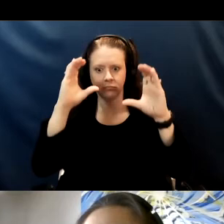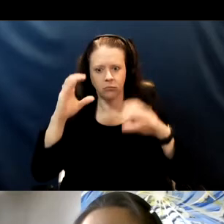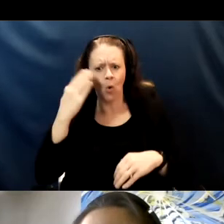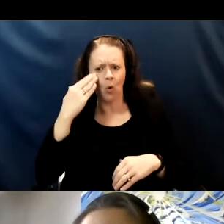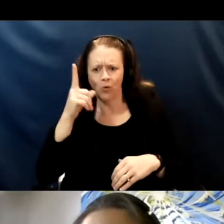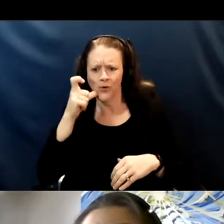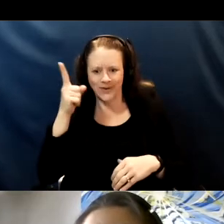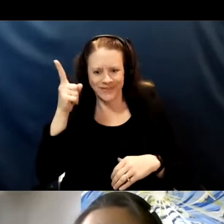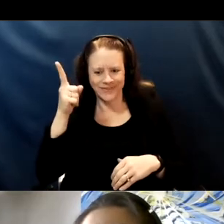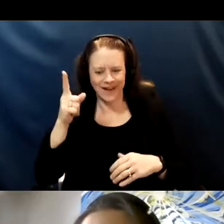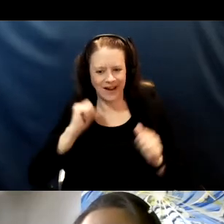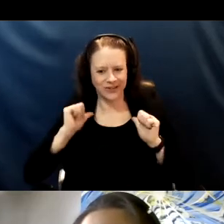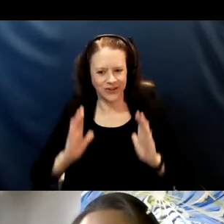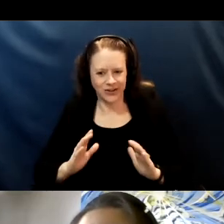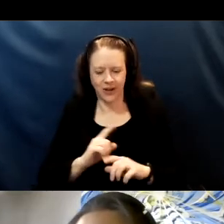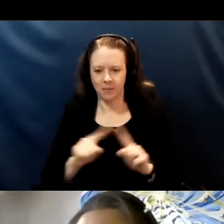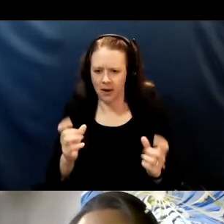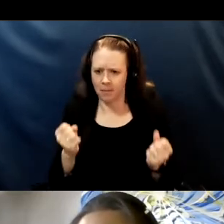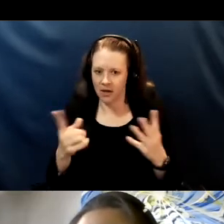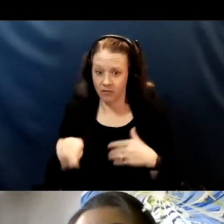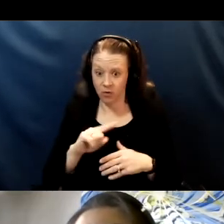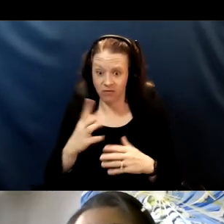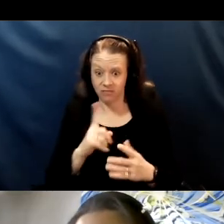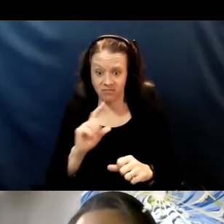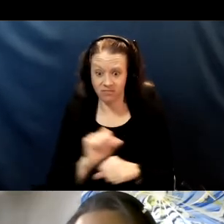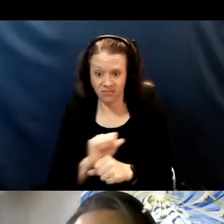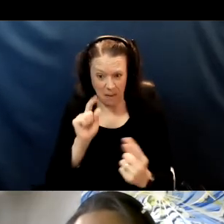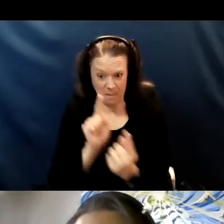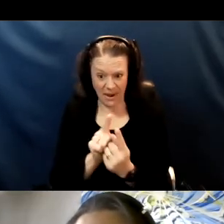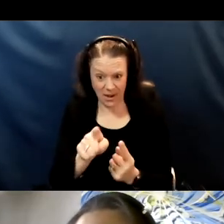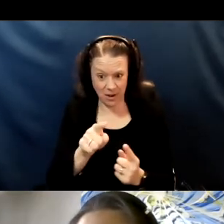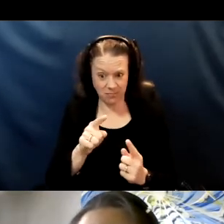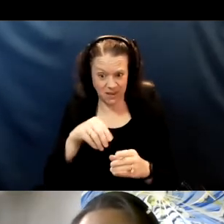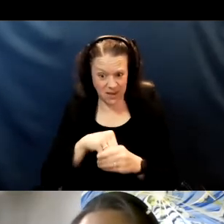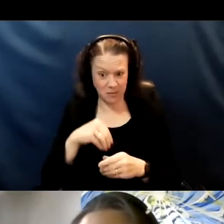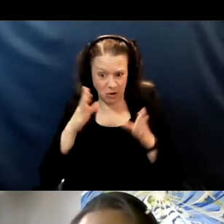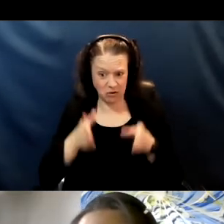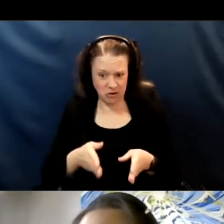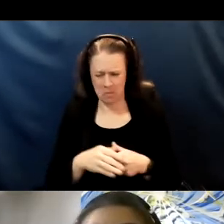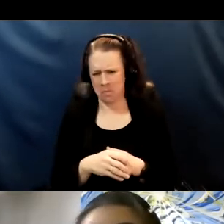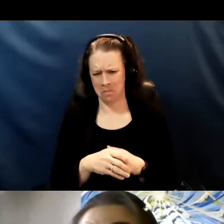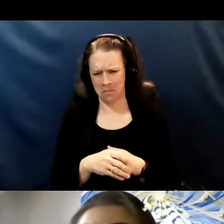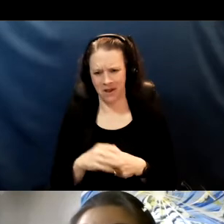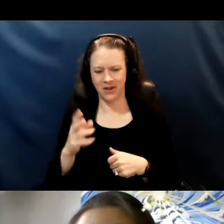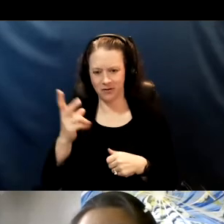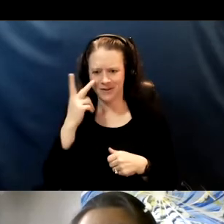However, I doubt that many of you have met Denzel Washington in person. You've just seen him a lot on awesome movies